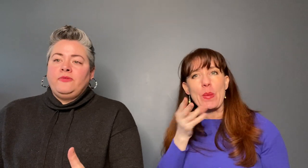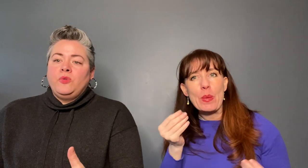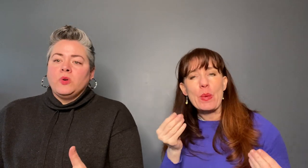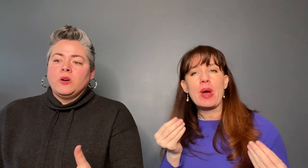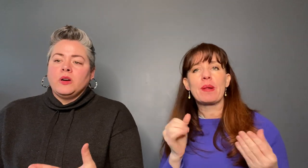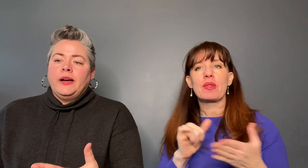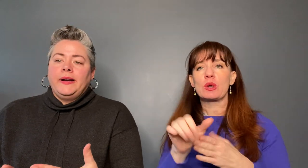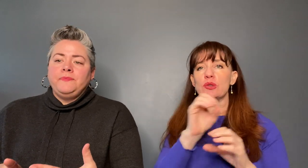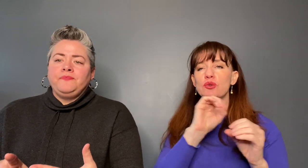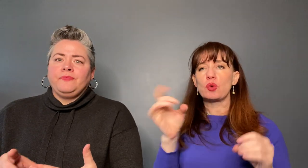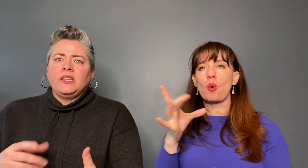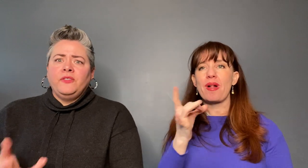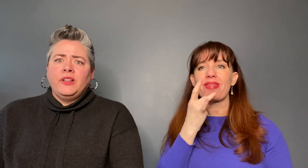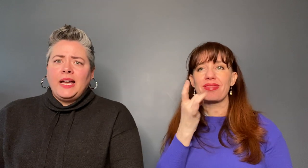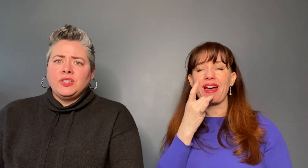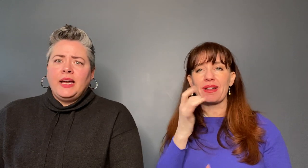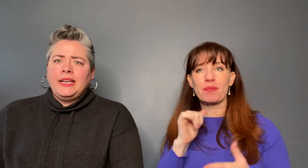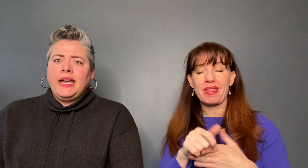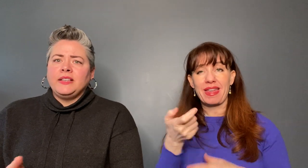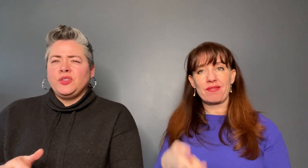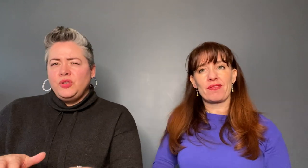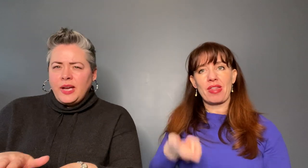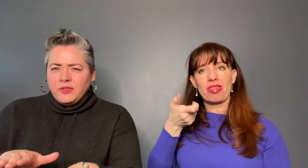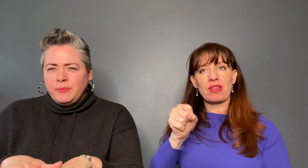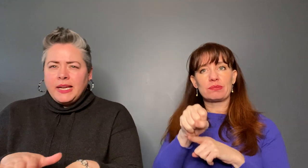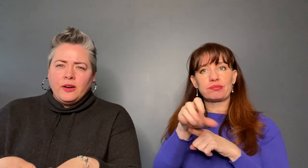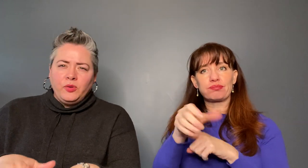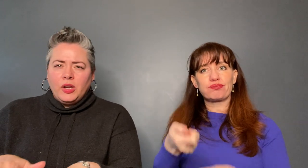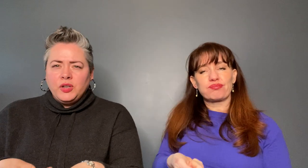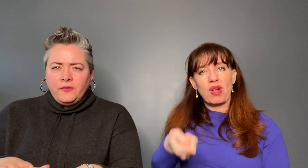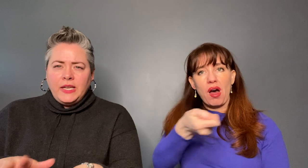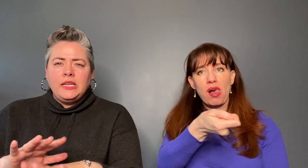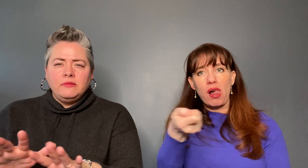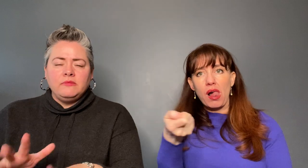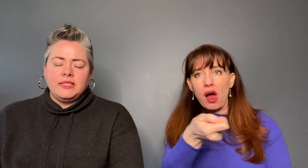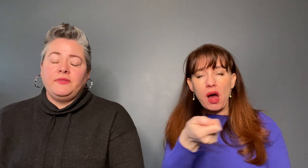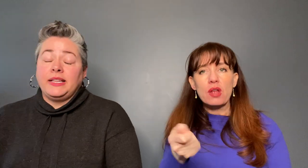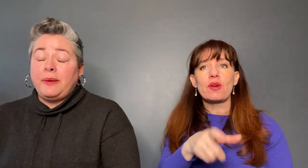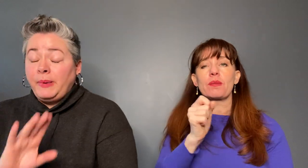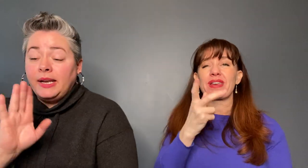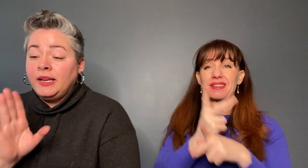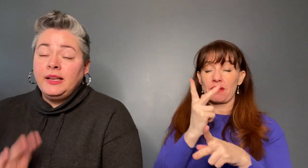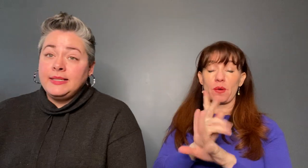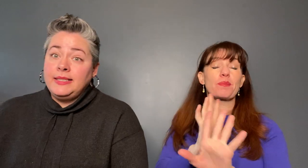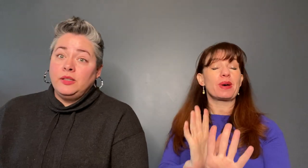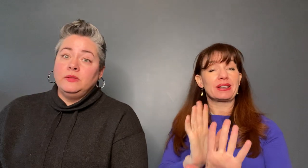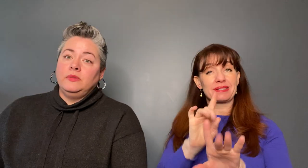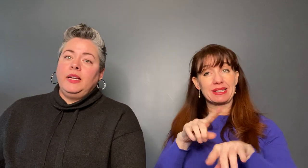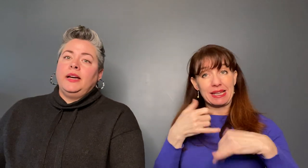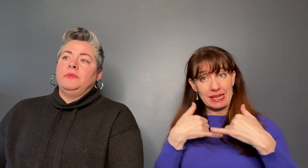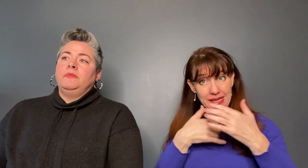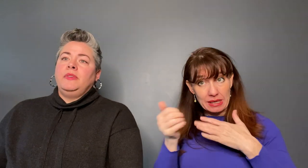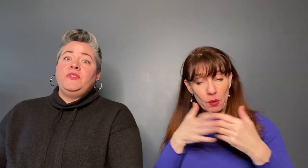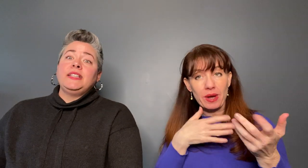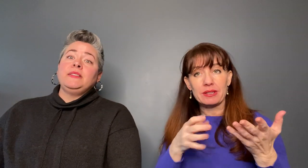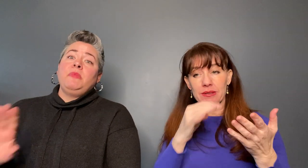for the flashlight. You have to be careful on your feet and stuff like that, but still, if it doesn't bother you